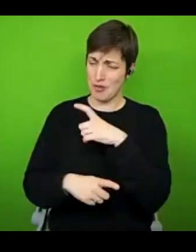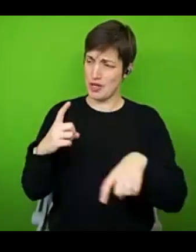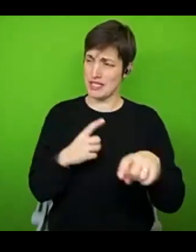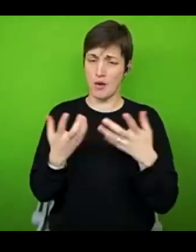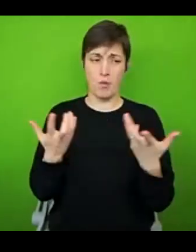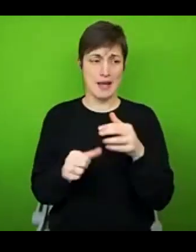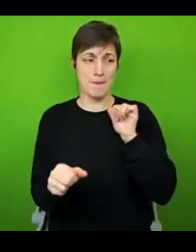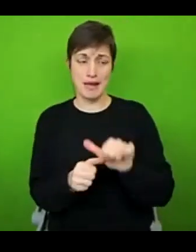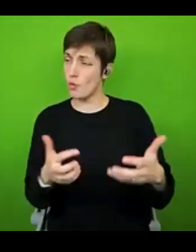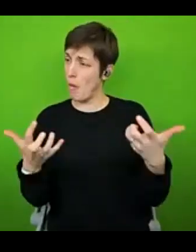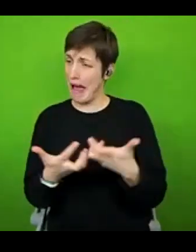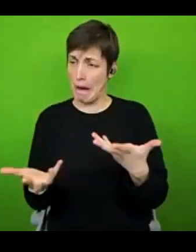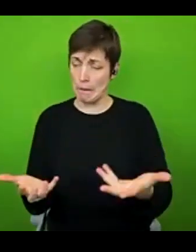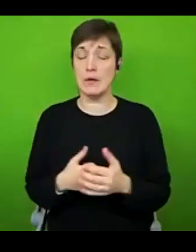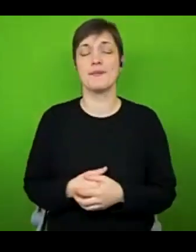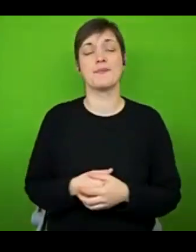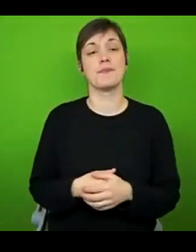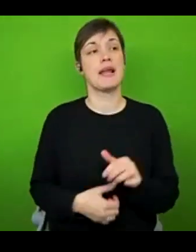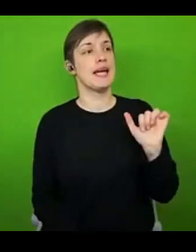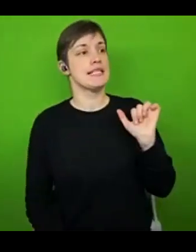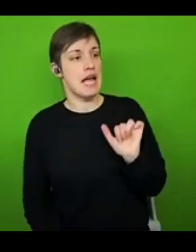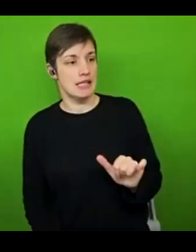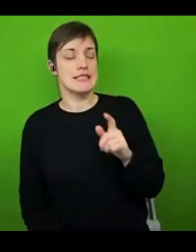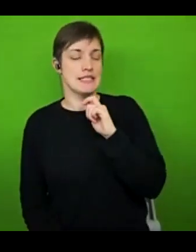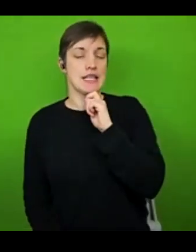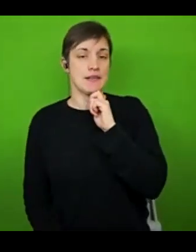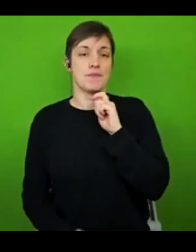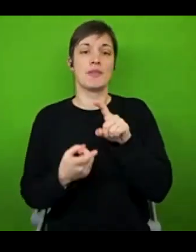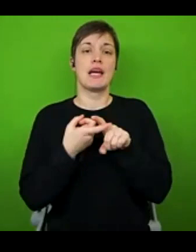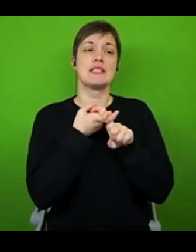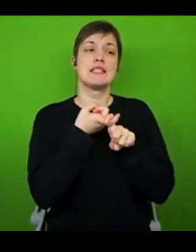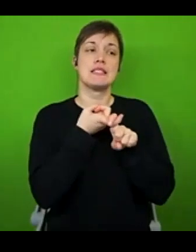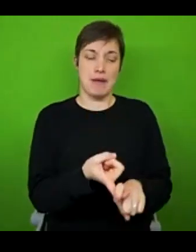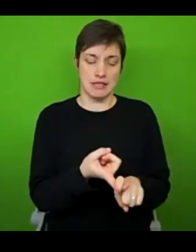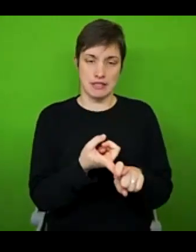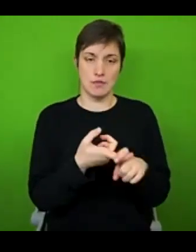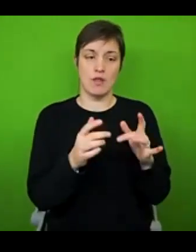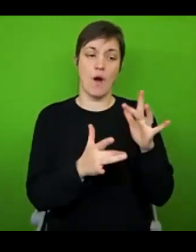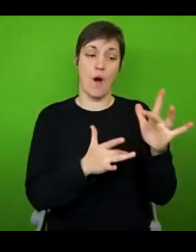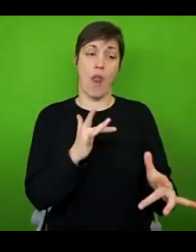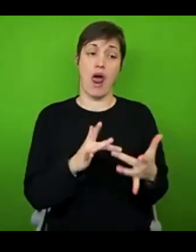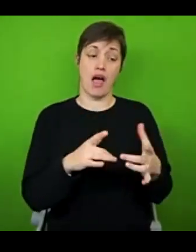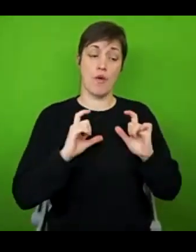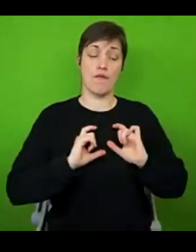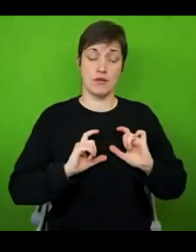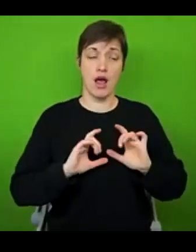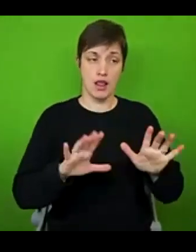Yes, I think it will depend on the online medium you're comfortable with. I would personally really recommend